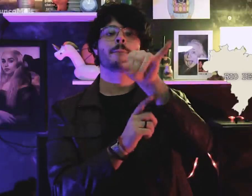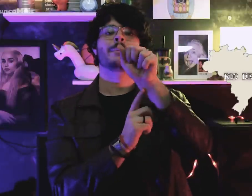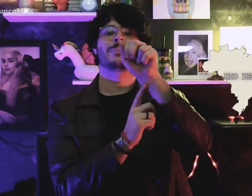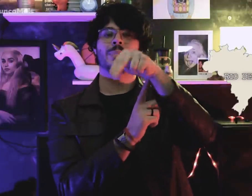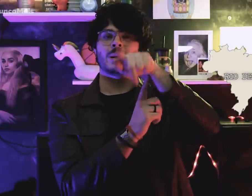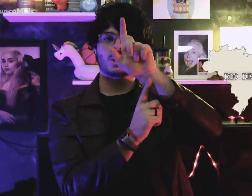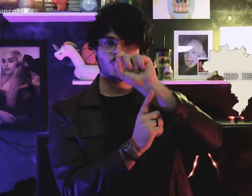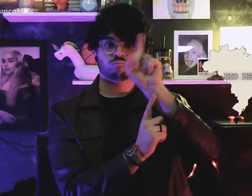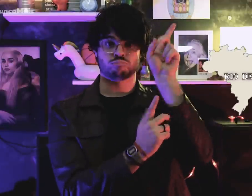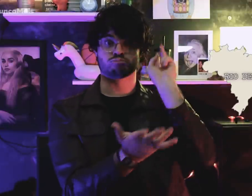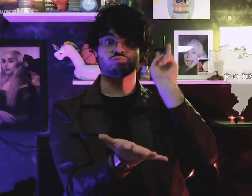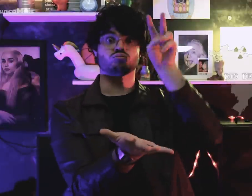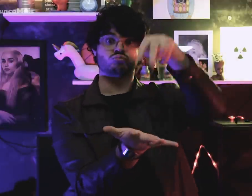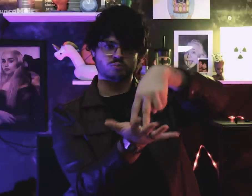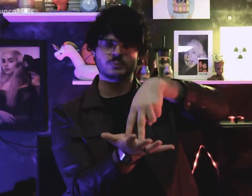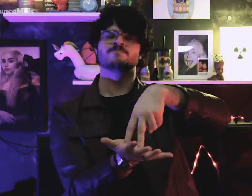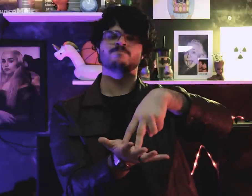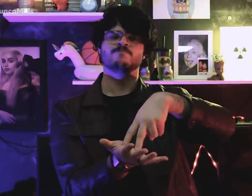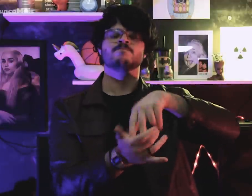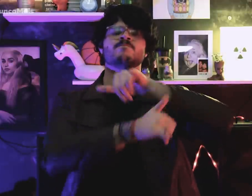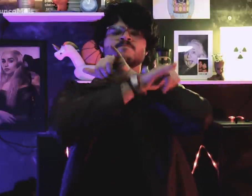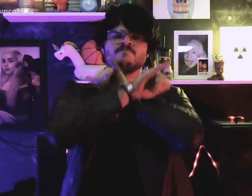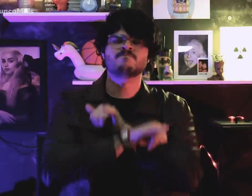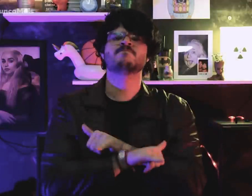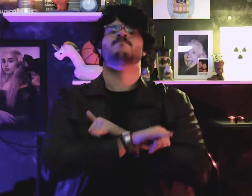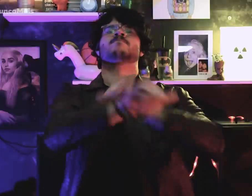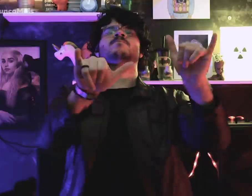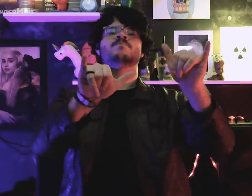Jango decided to announce the: